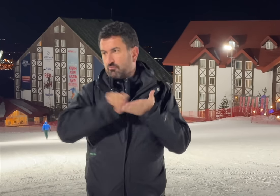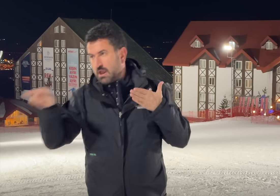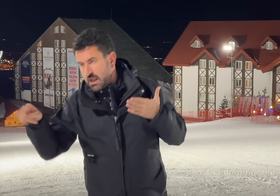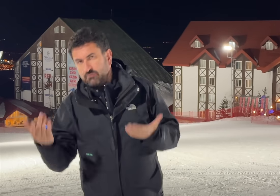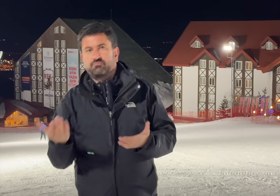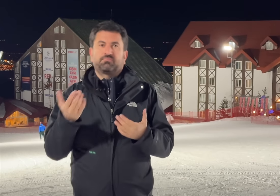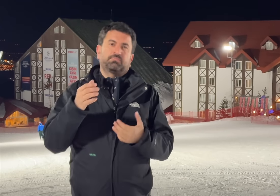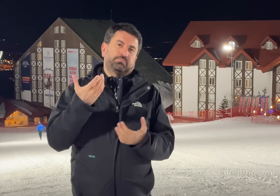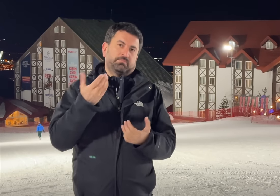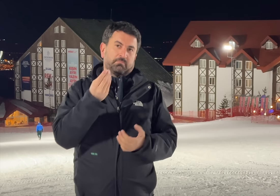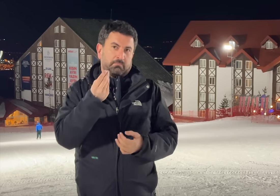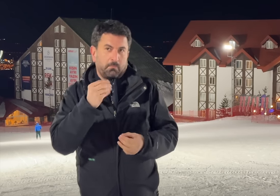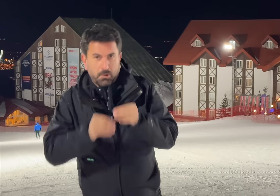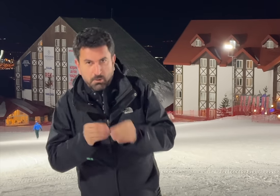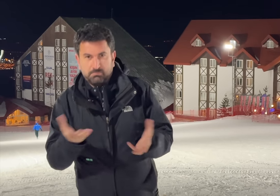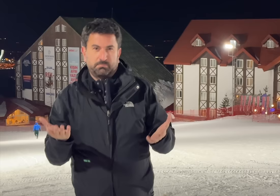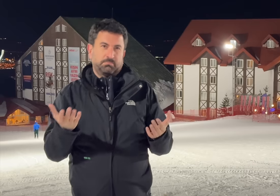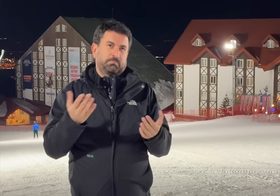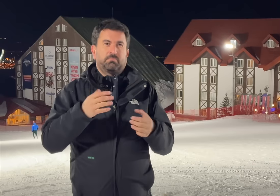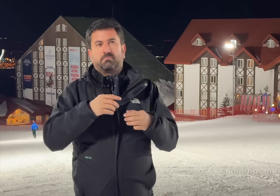taking another plane to Erzurum and having budgetary issues.